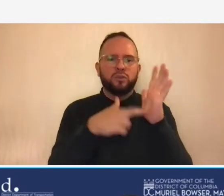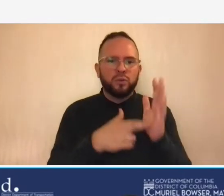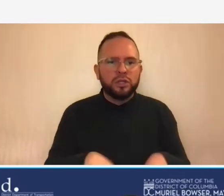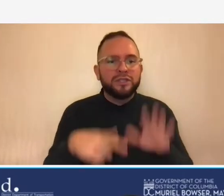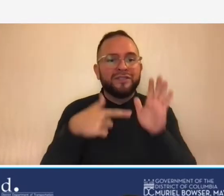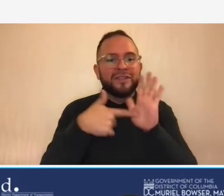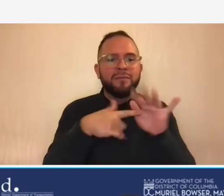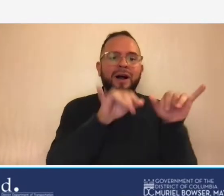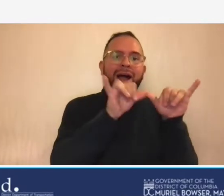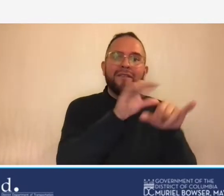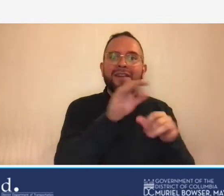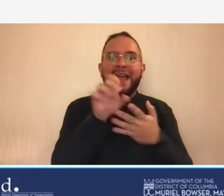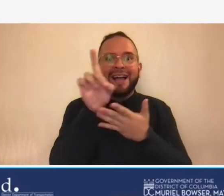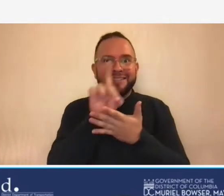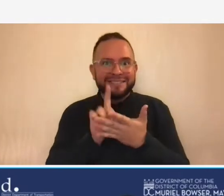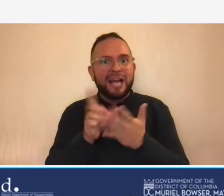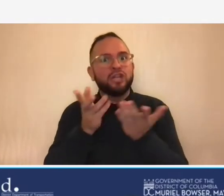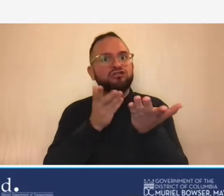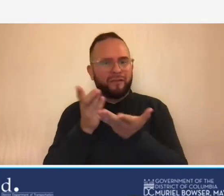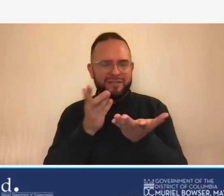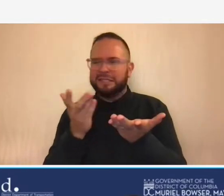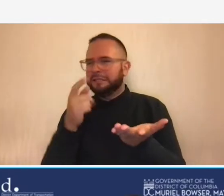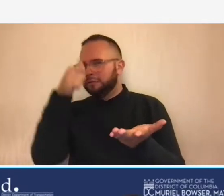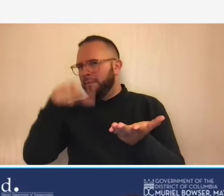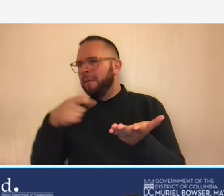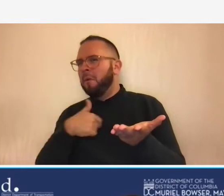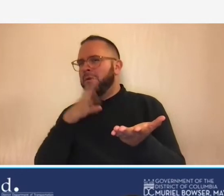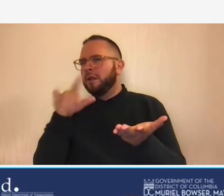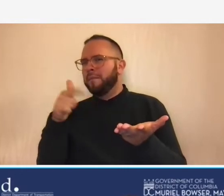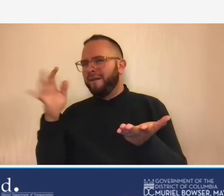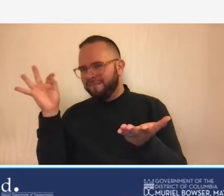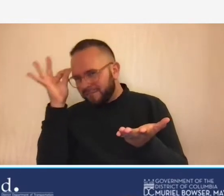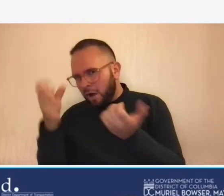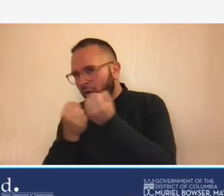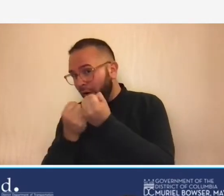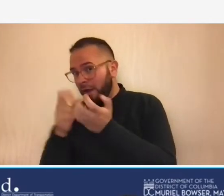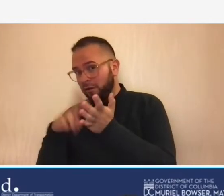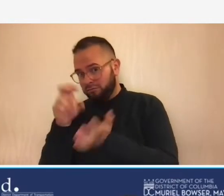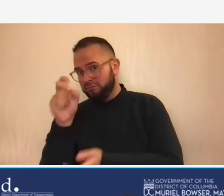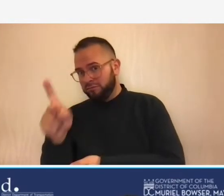talking about federal aid contracts so i'll just emphasize that the this is applicable the next